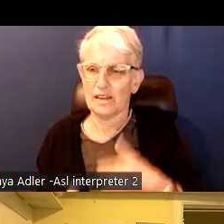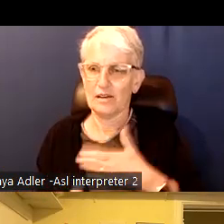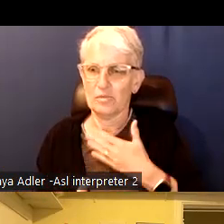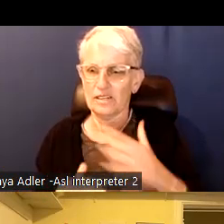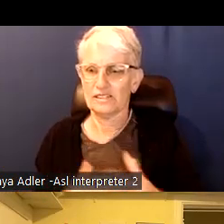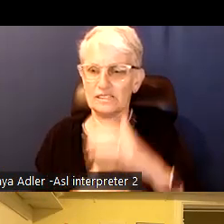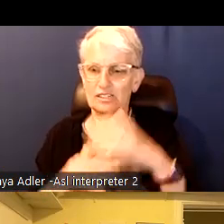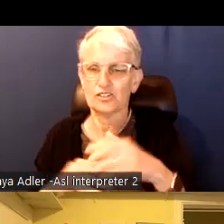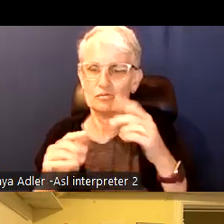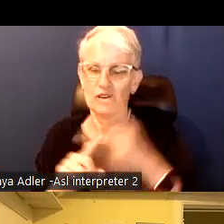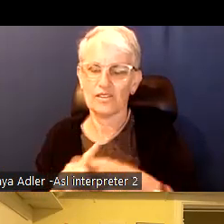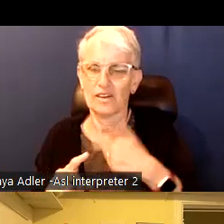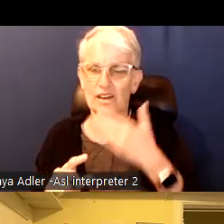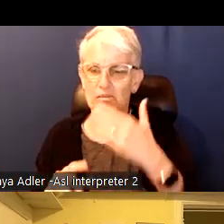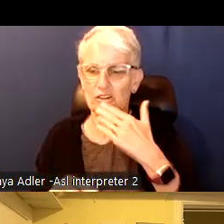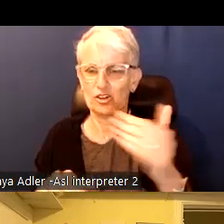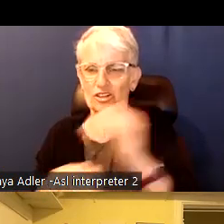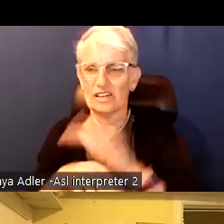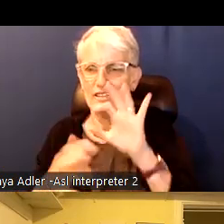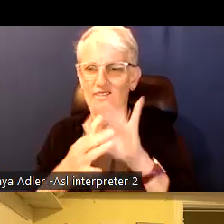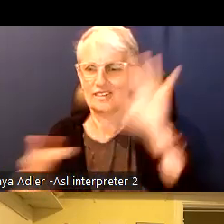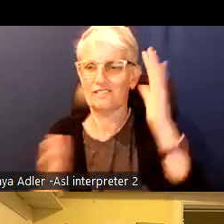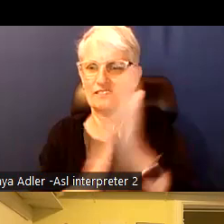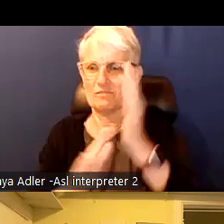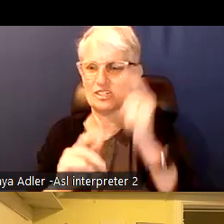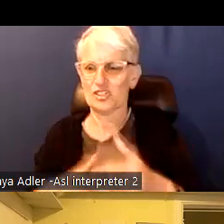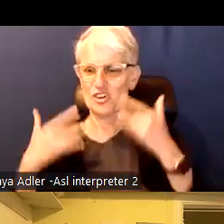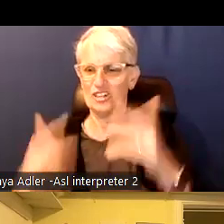Thank you and have a good night , I'm releasing you five minutes early. Thanks everyone.